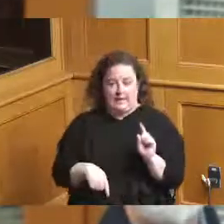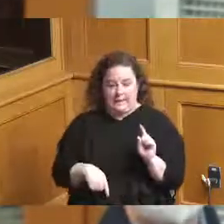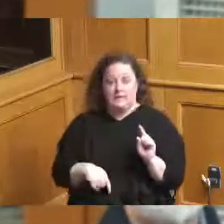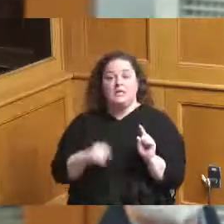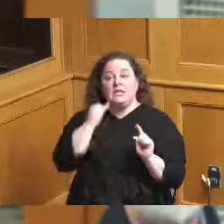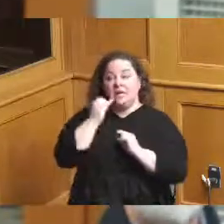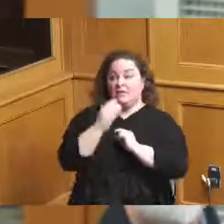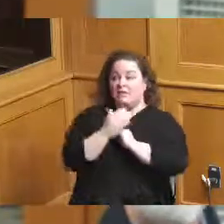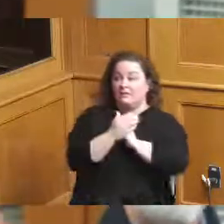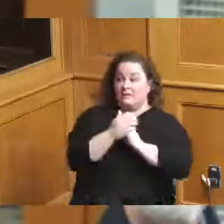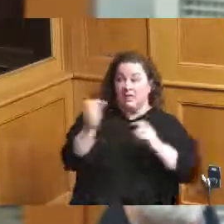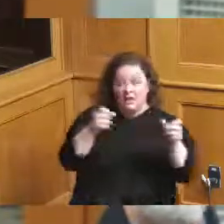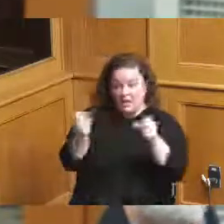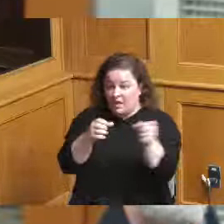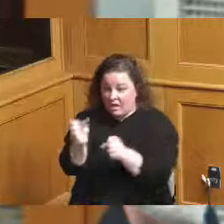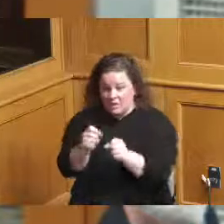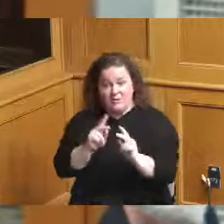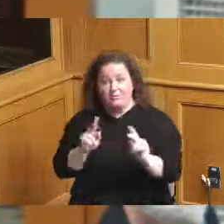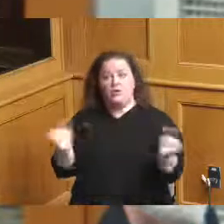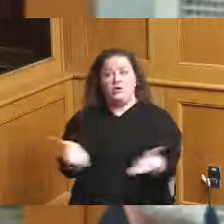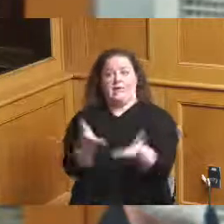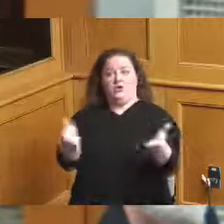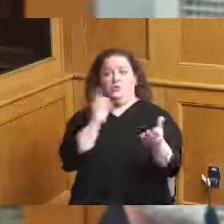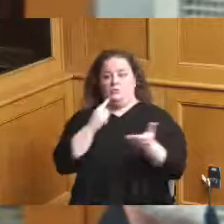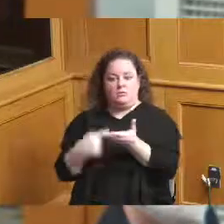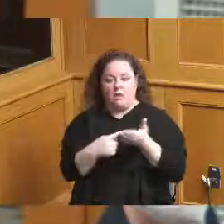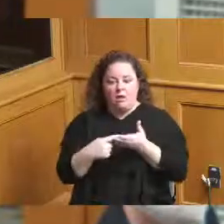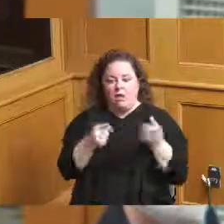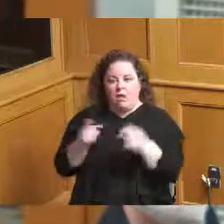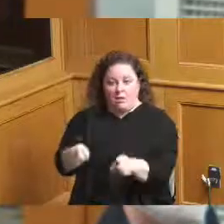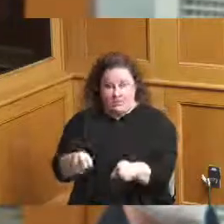city's not there or the port does it and everyone else out there what everyone else is saying is if